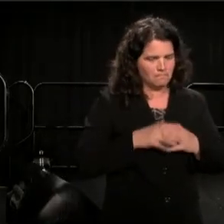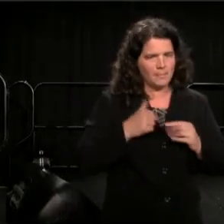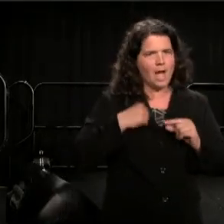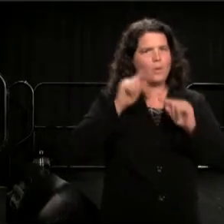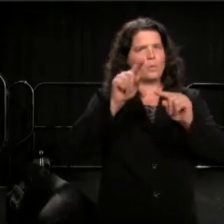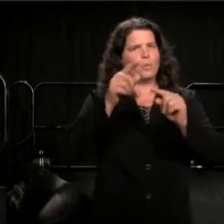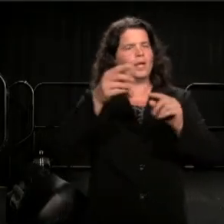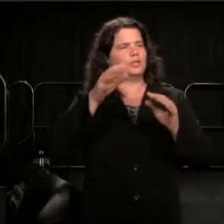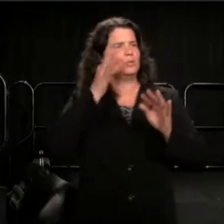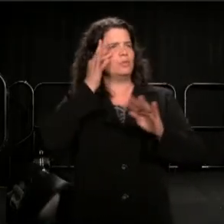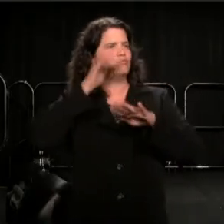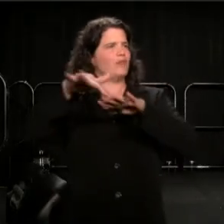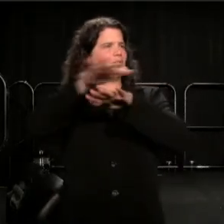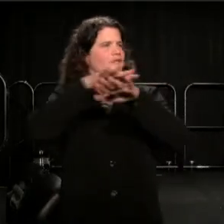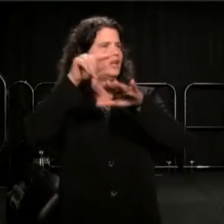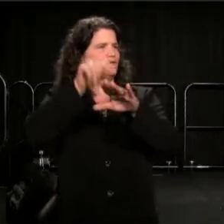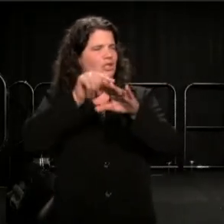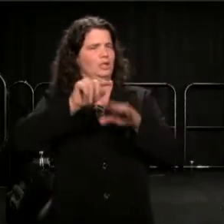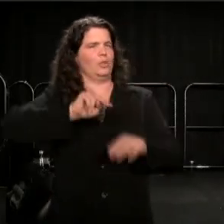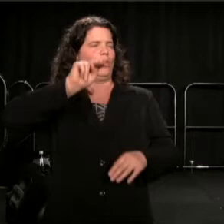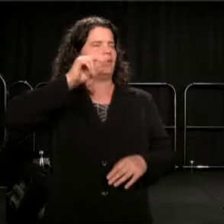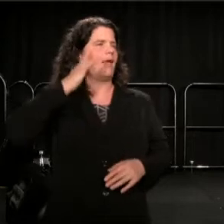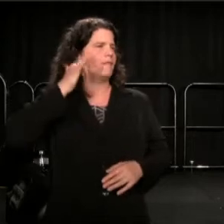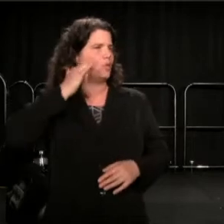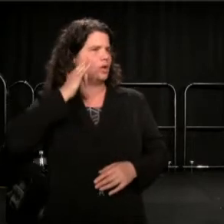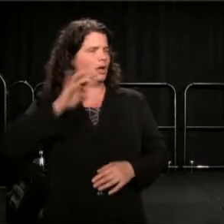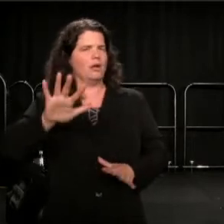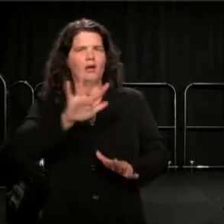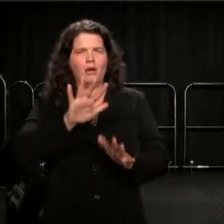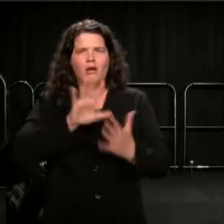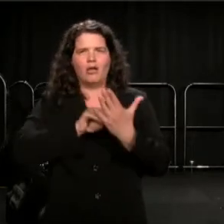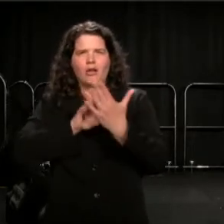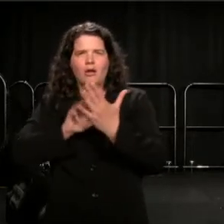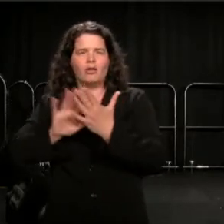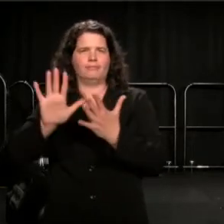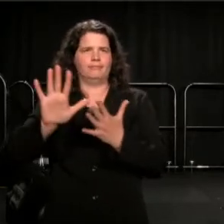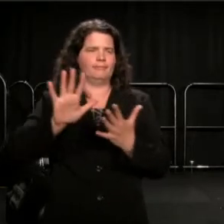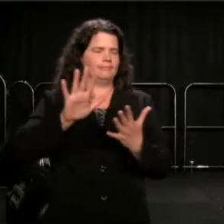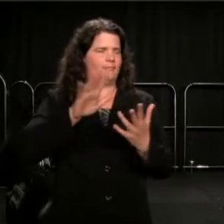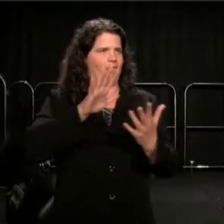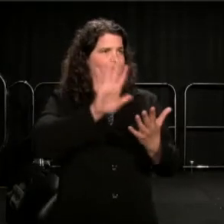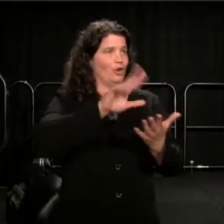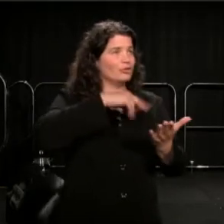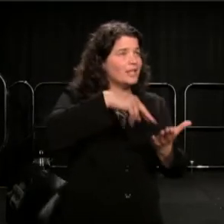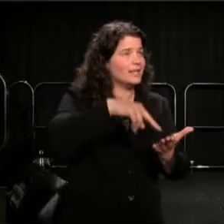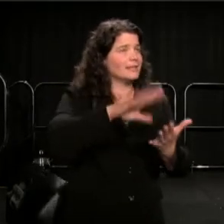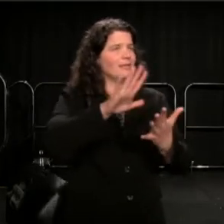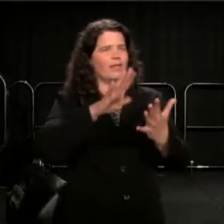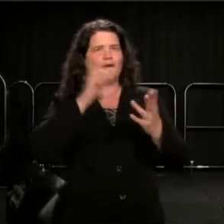I found myself, saturated by their history, their dances, their modern struggle against poverty, drug addiction, and alcoholism.